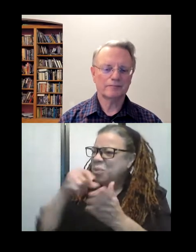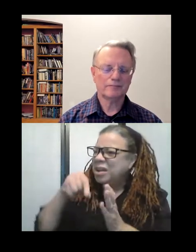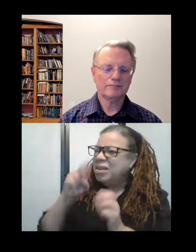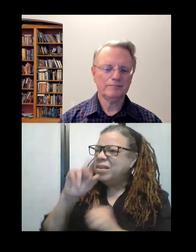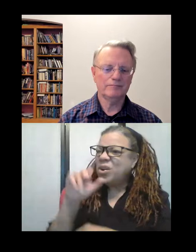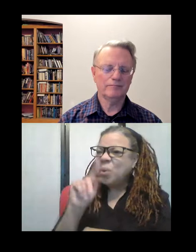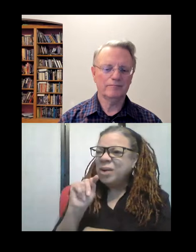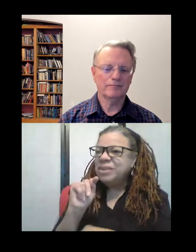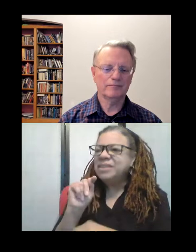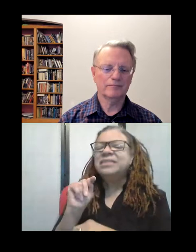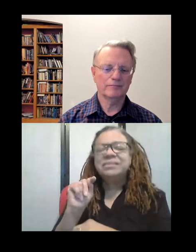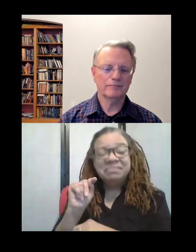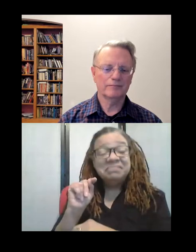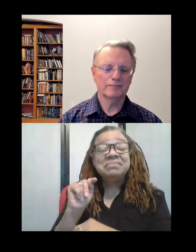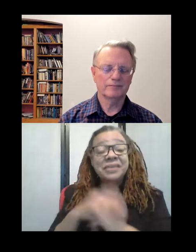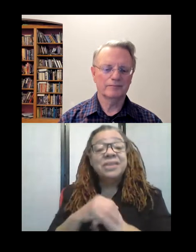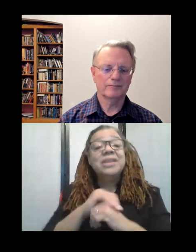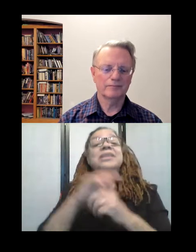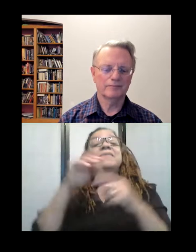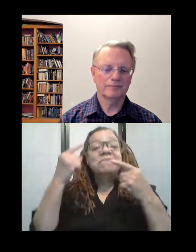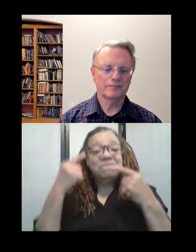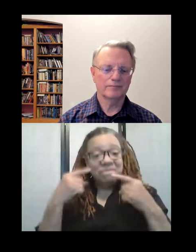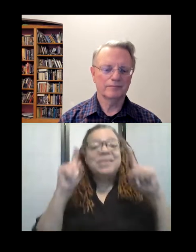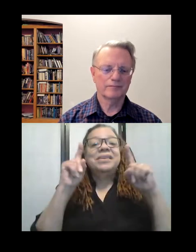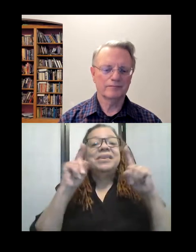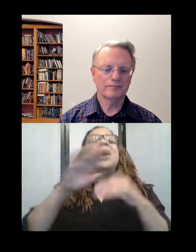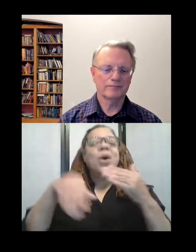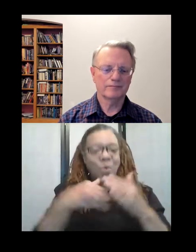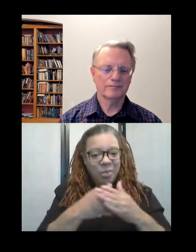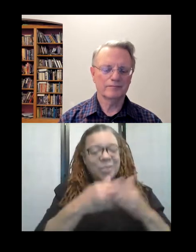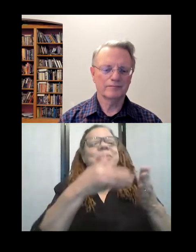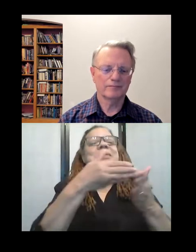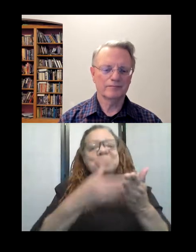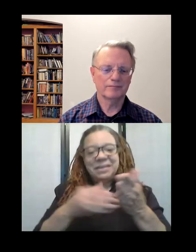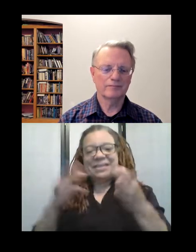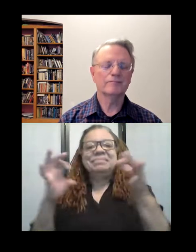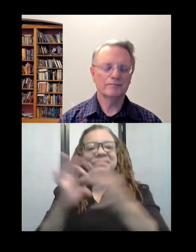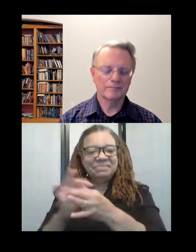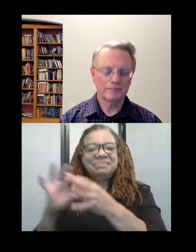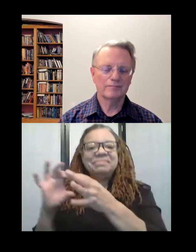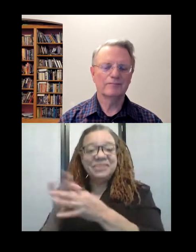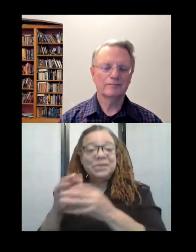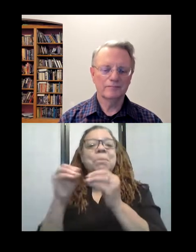Um, so, eventually, all those pieces fell into [place] and I started taking more and more landscape classes,